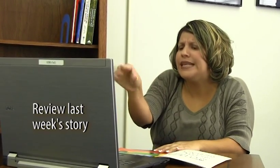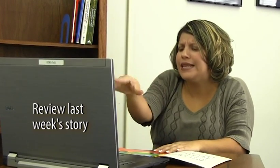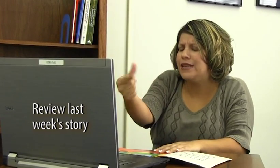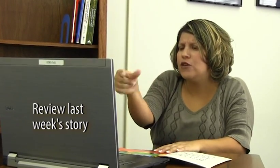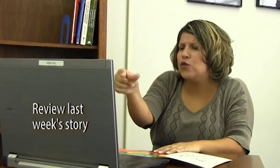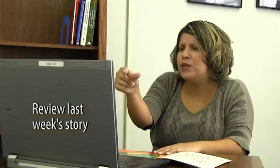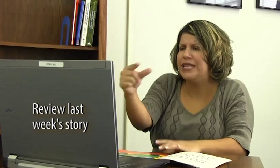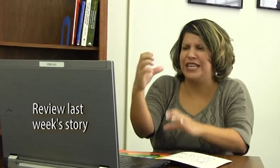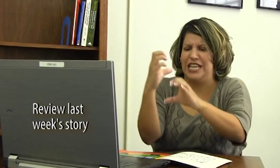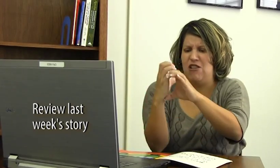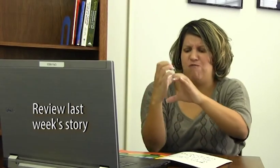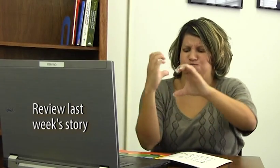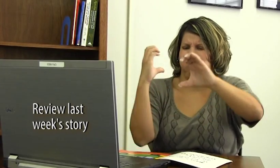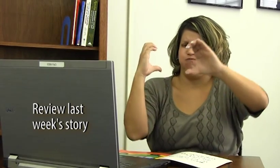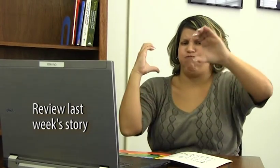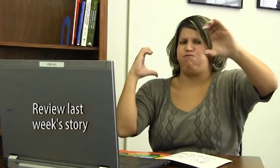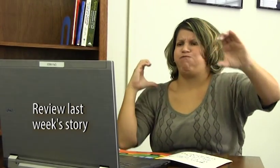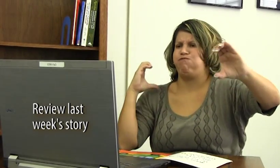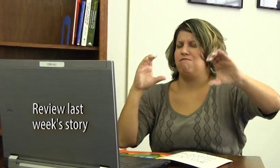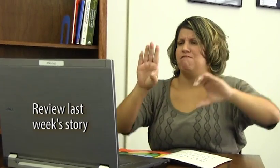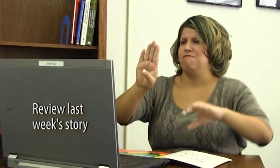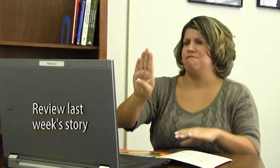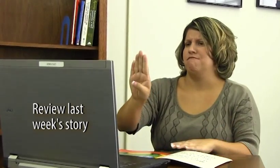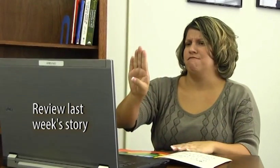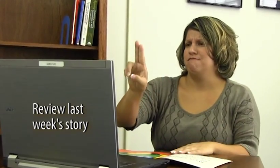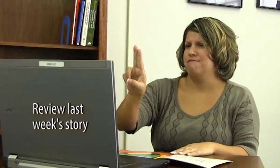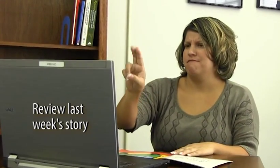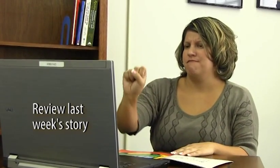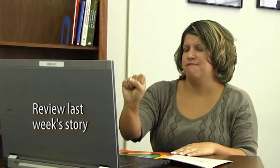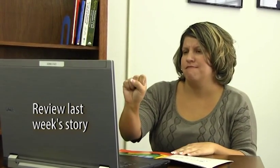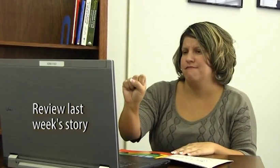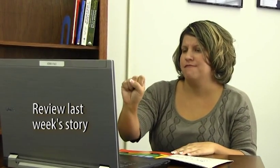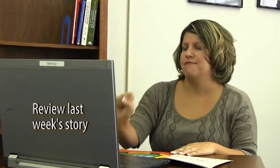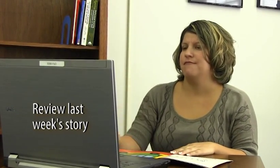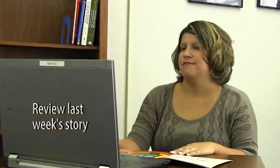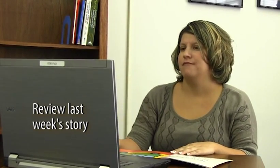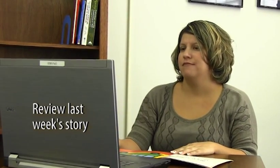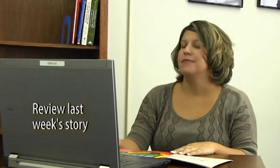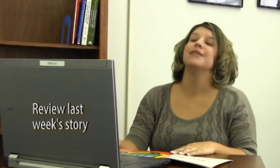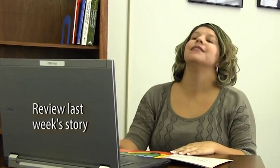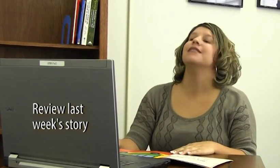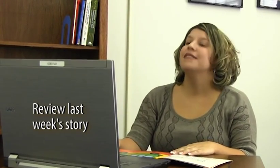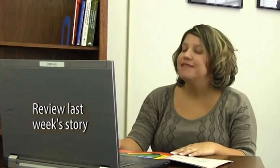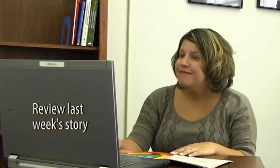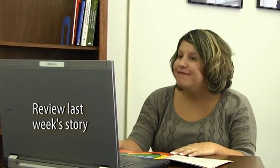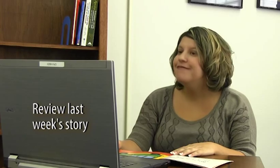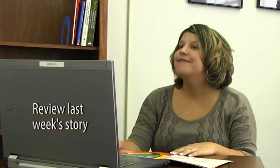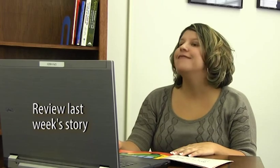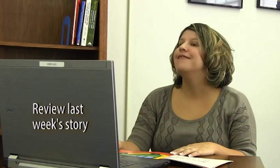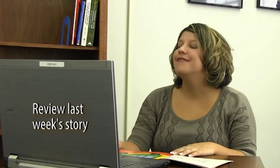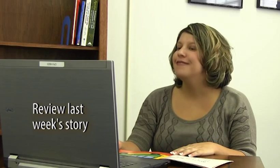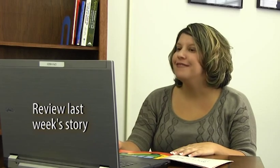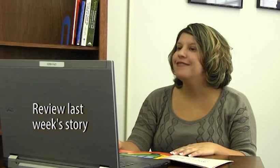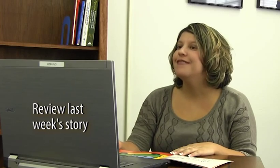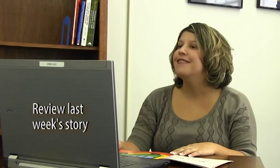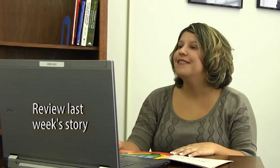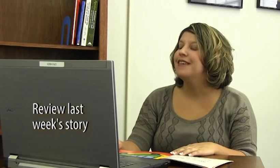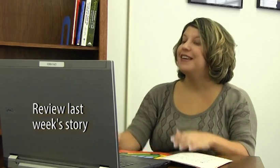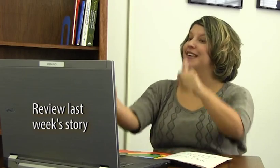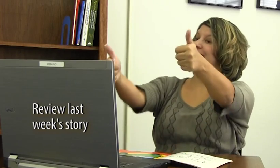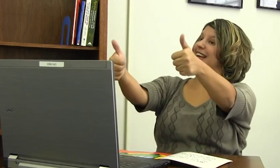You may want to add in green. The green bus.